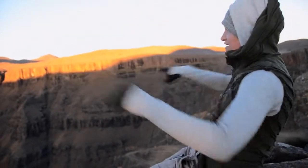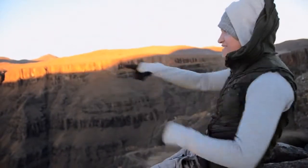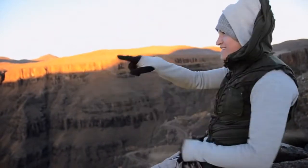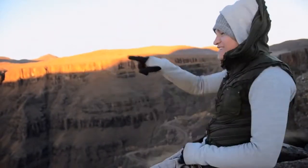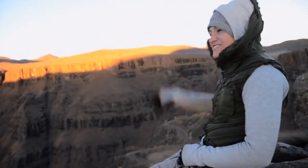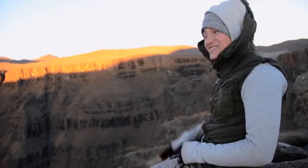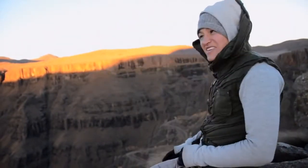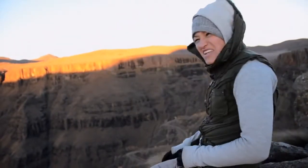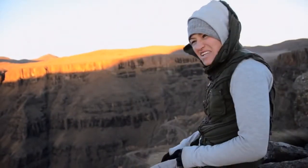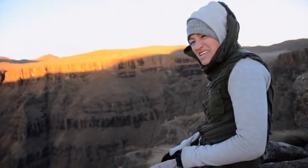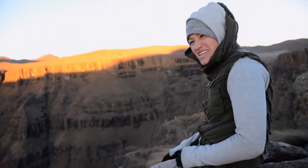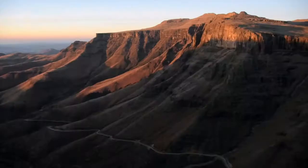the mountains and brightening it up.